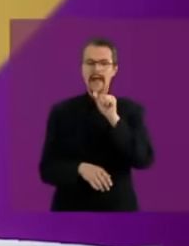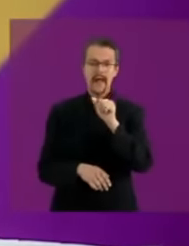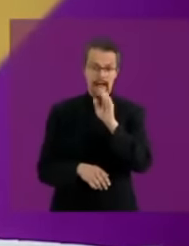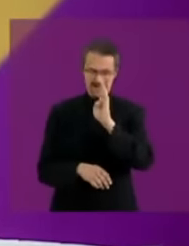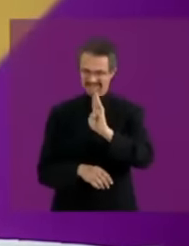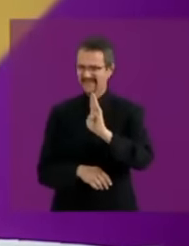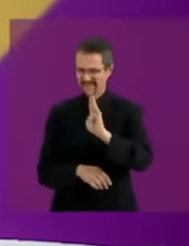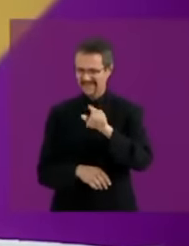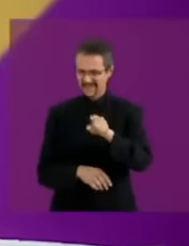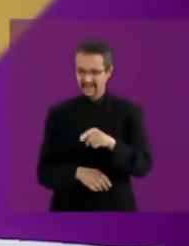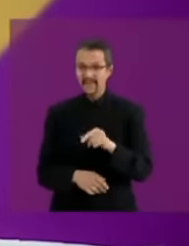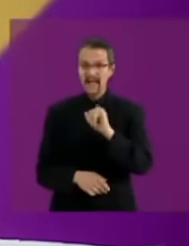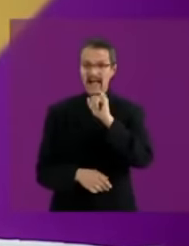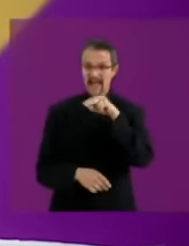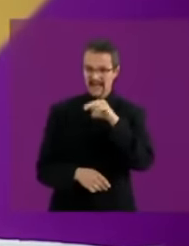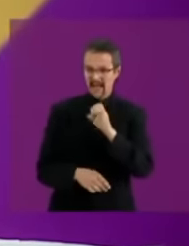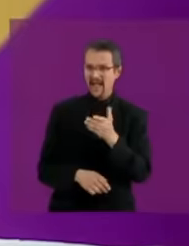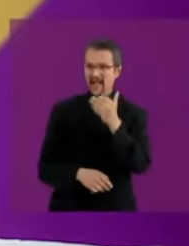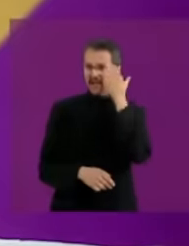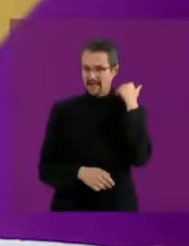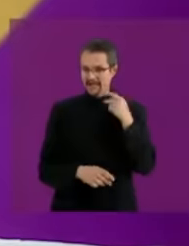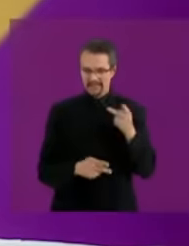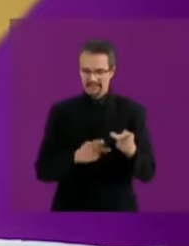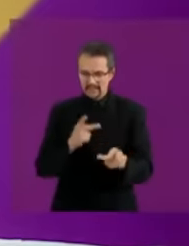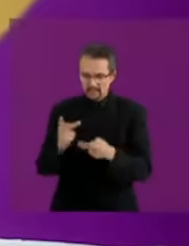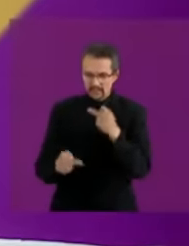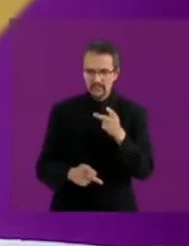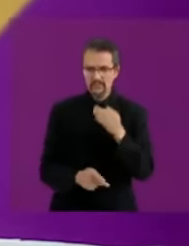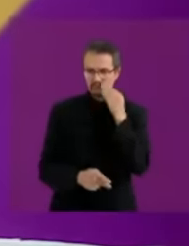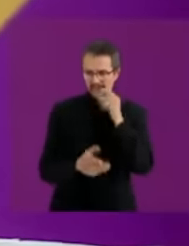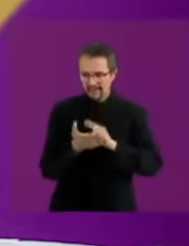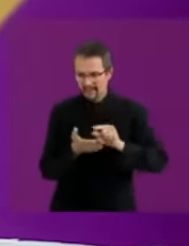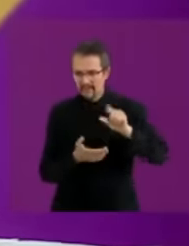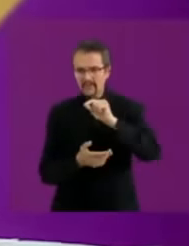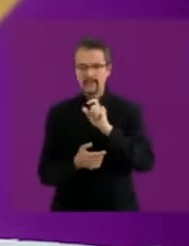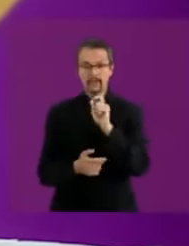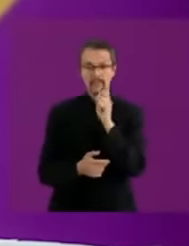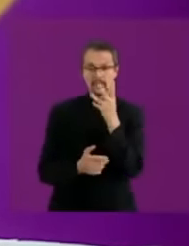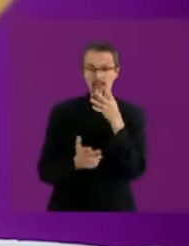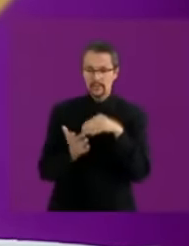National Electoral Institute received through social networks there were more than 24,000 one from the North another from the center